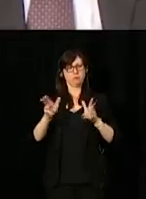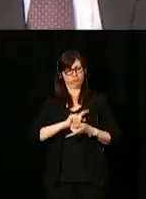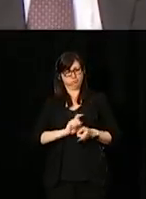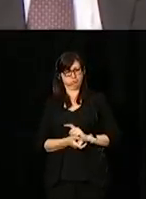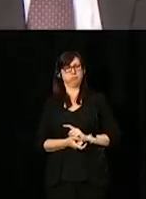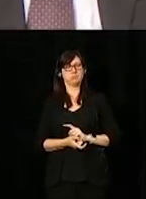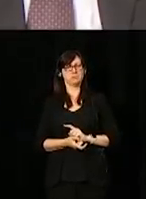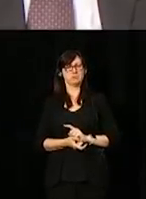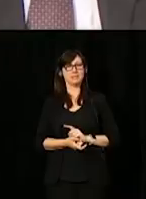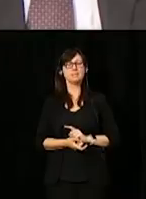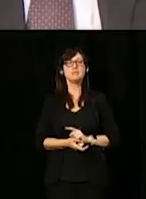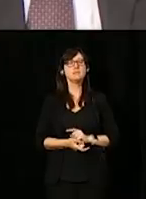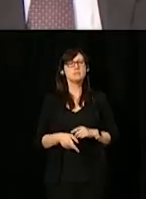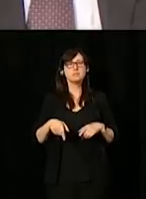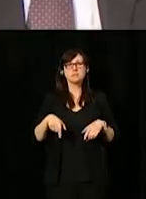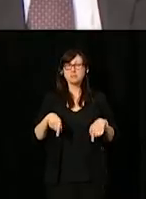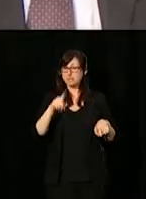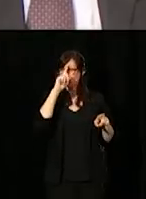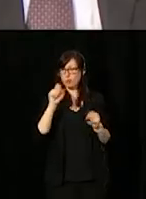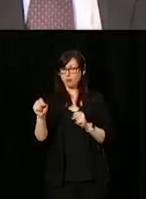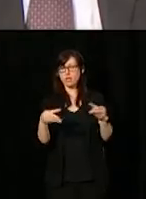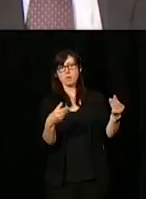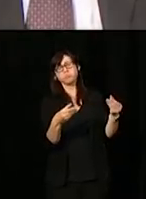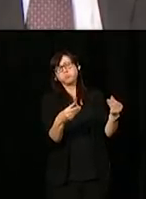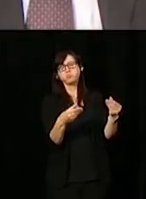This strategy is just another document.